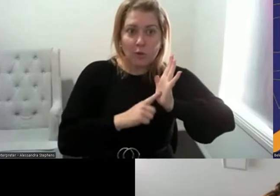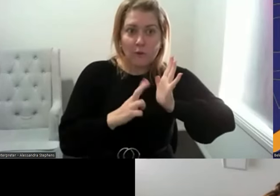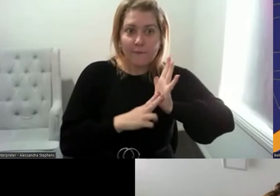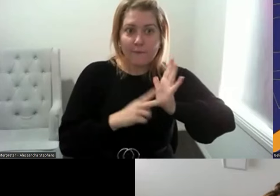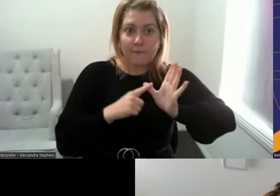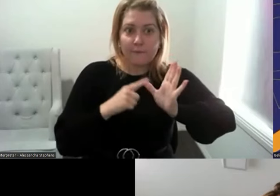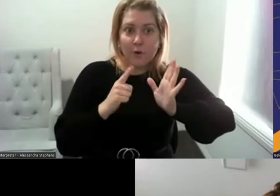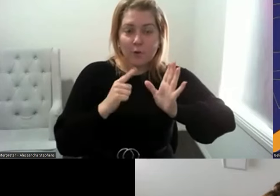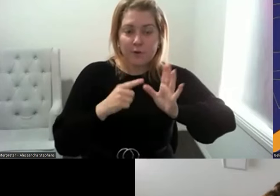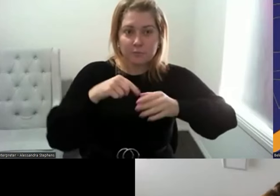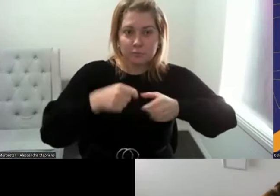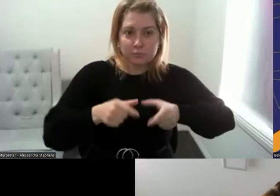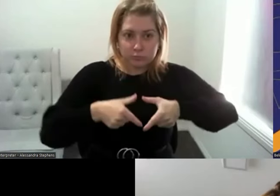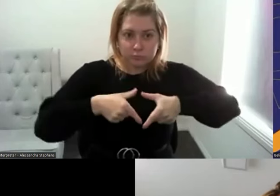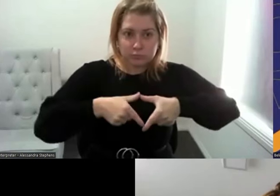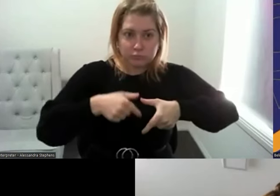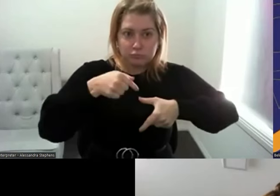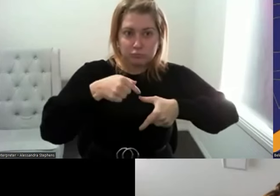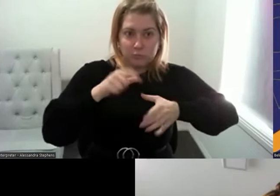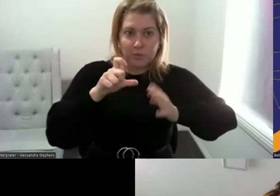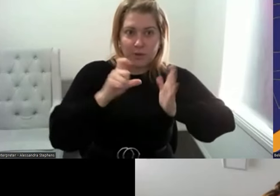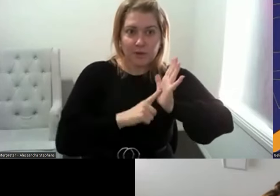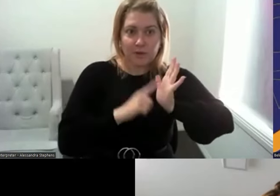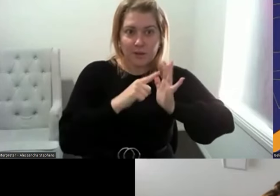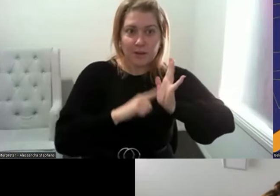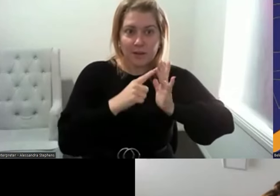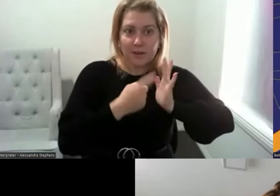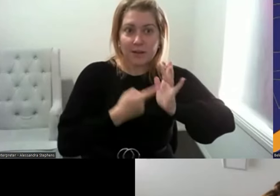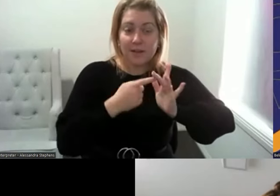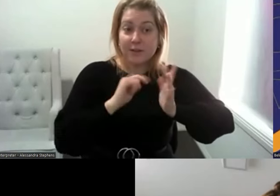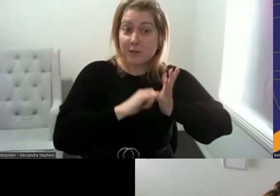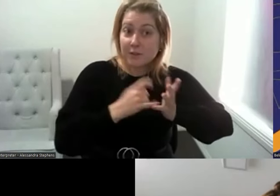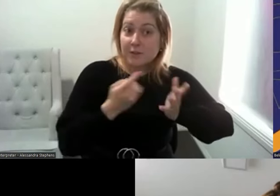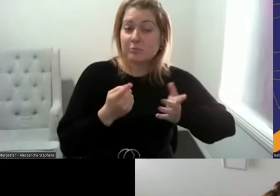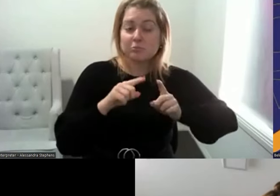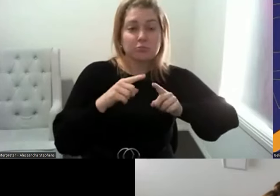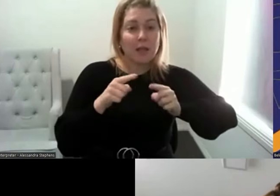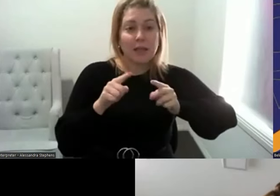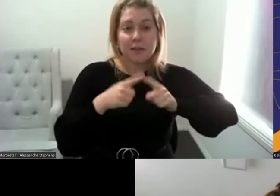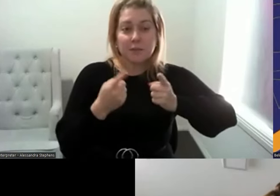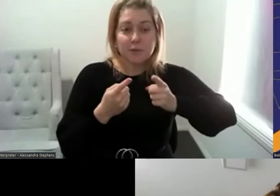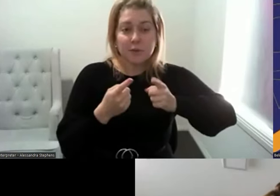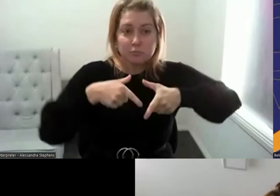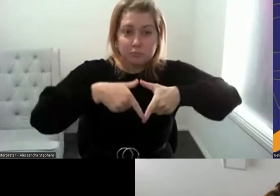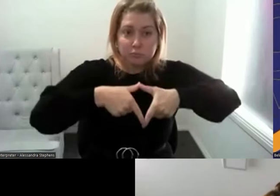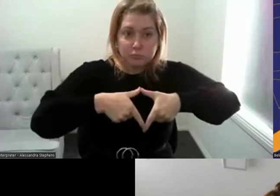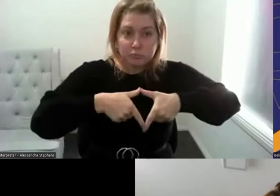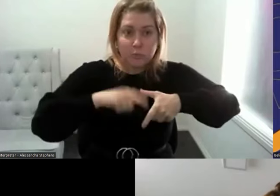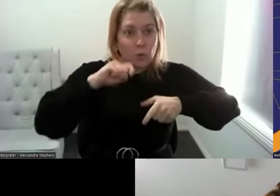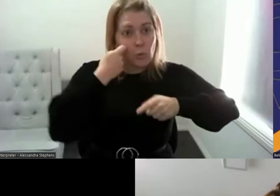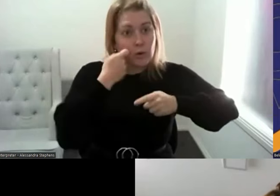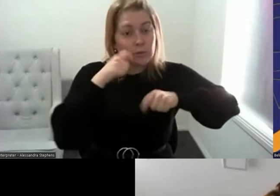AFAB assigned female at birth anatomy and this product will be available or was available